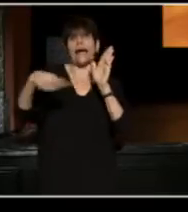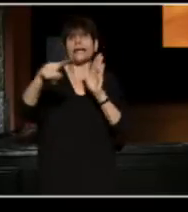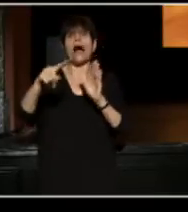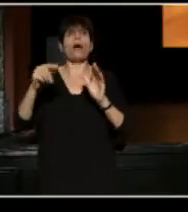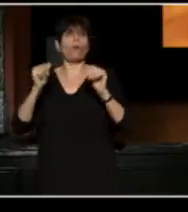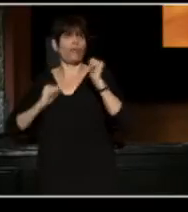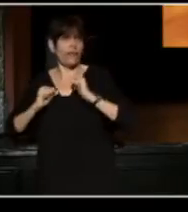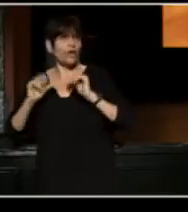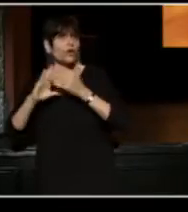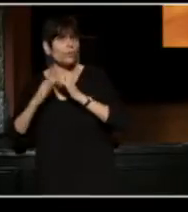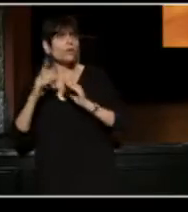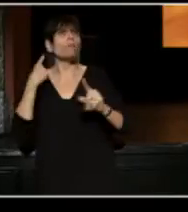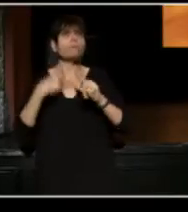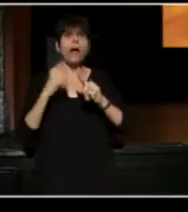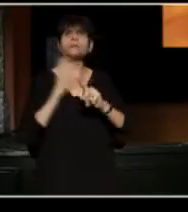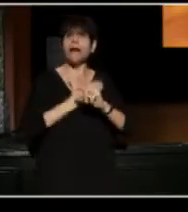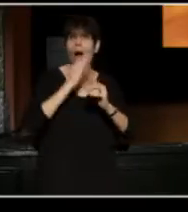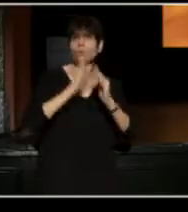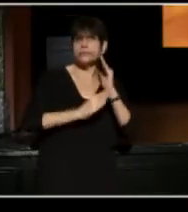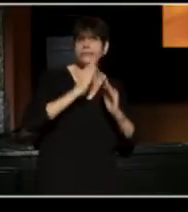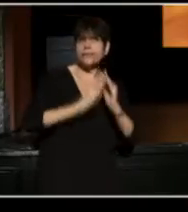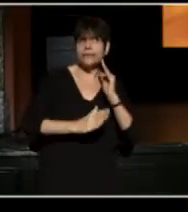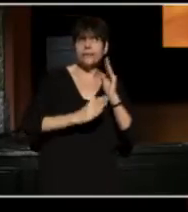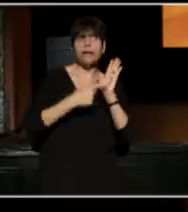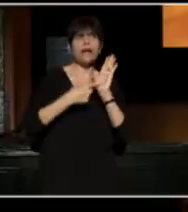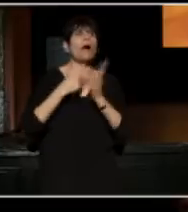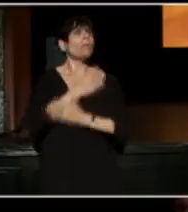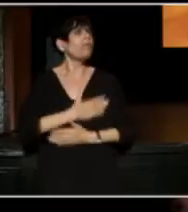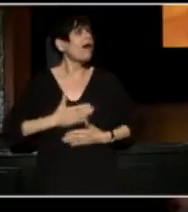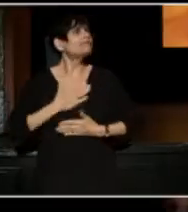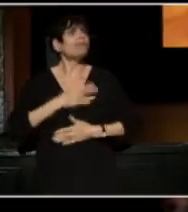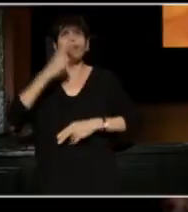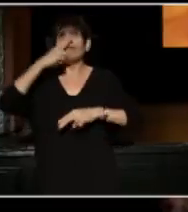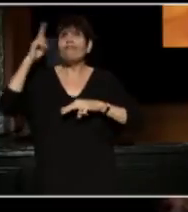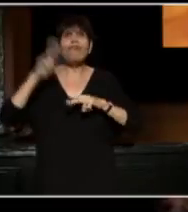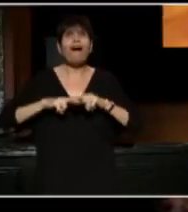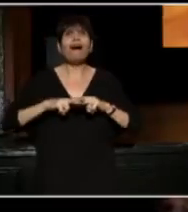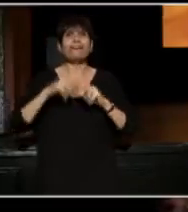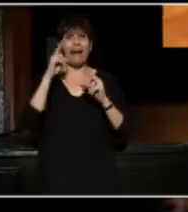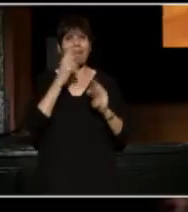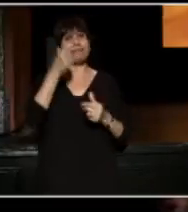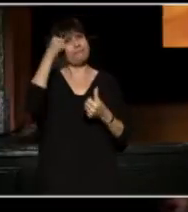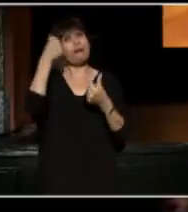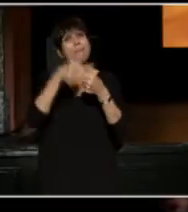and which we hope will be both pleasurable and fun, and memorable to all of you.